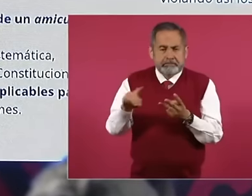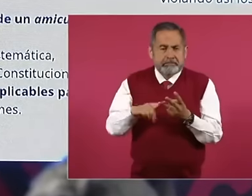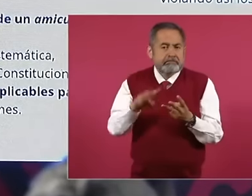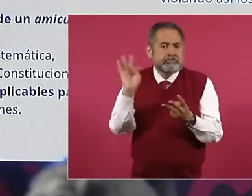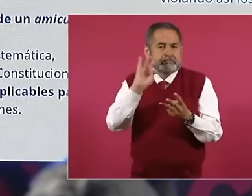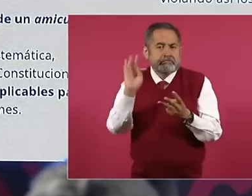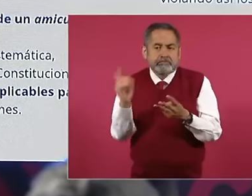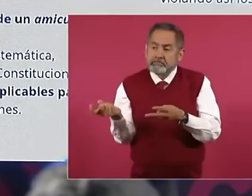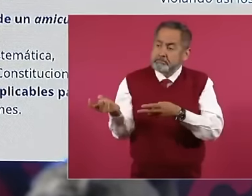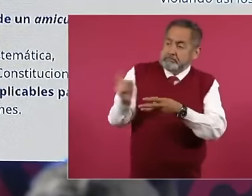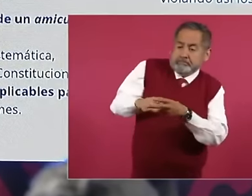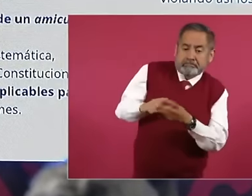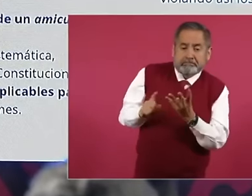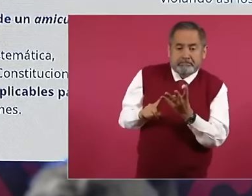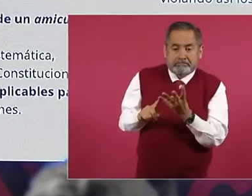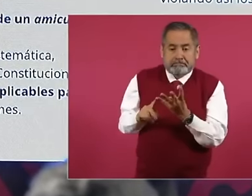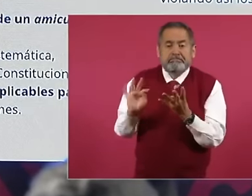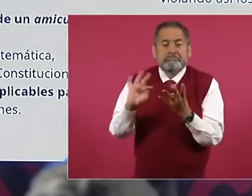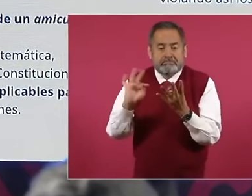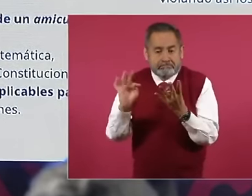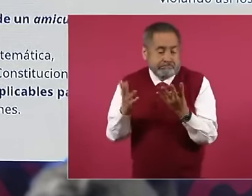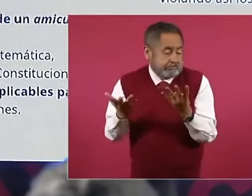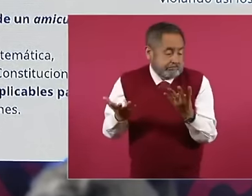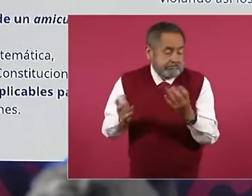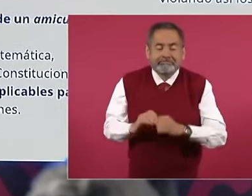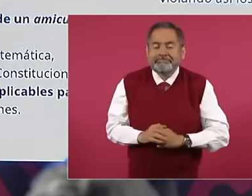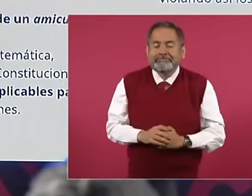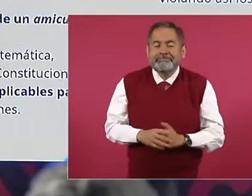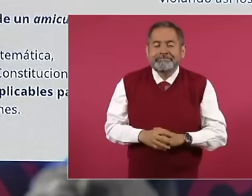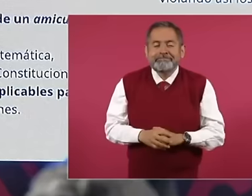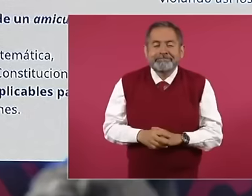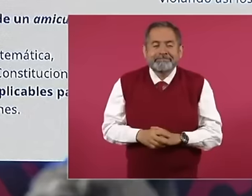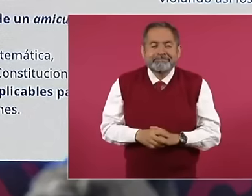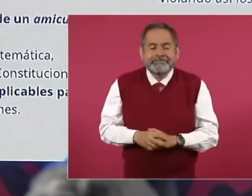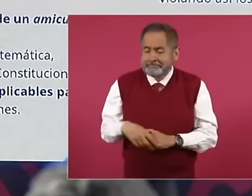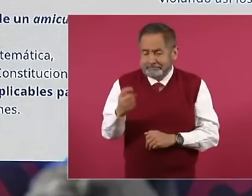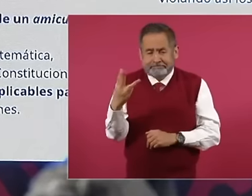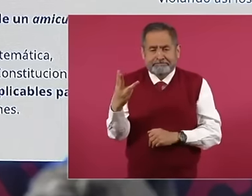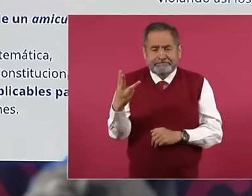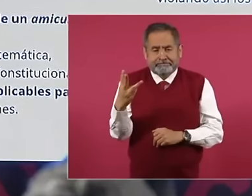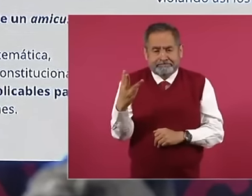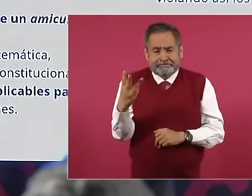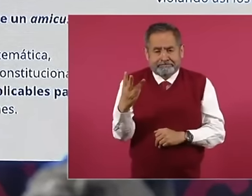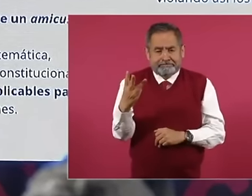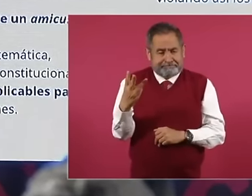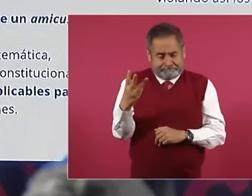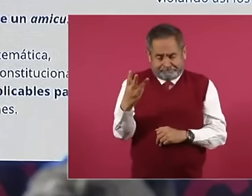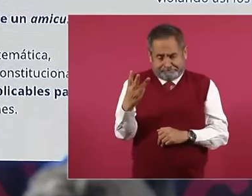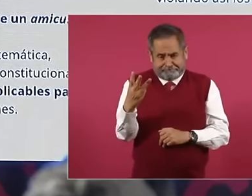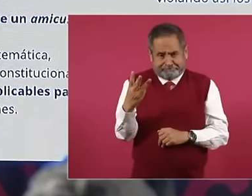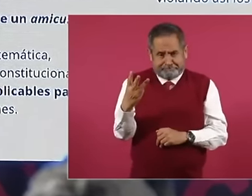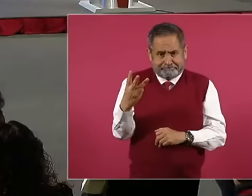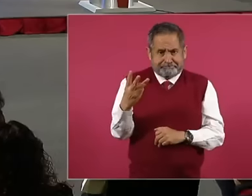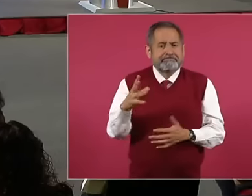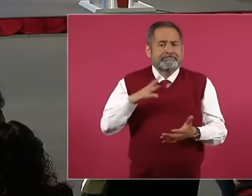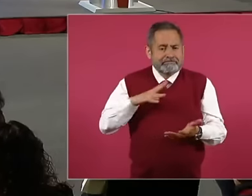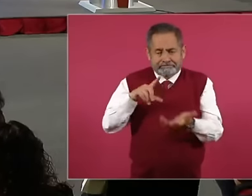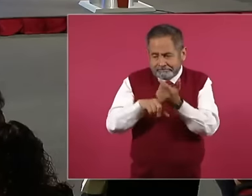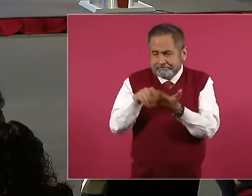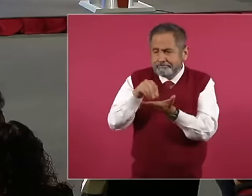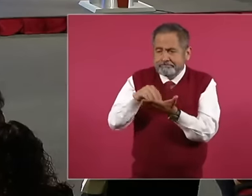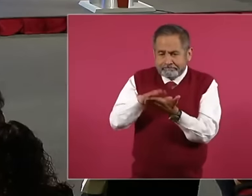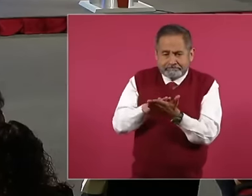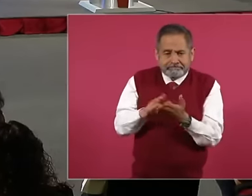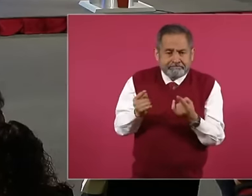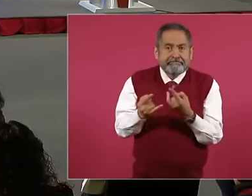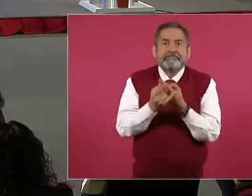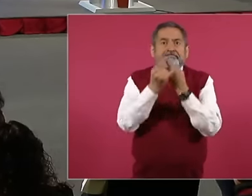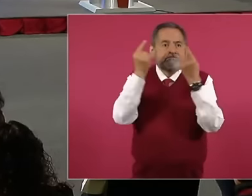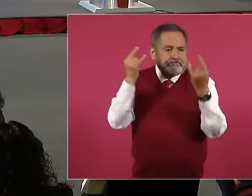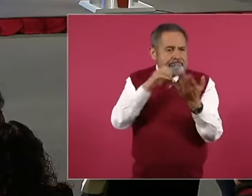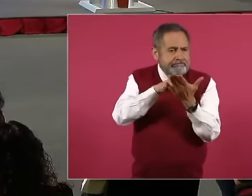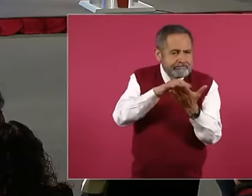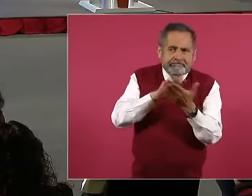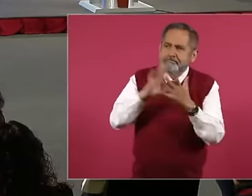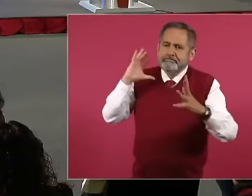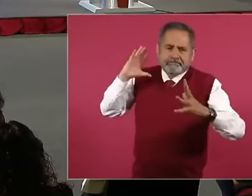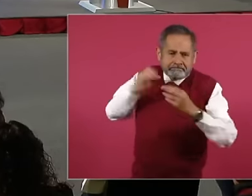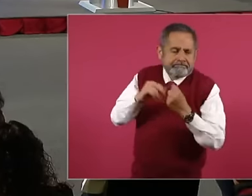There are historical legal and political elements that show the